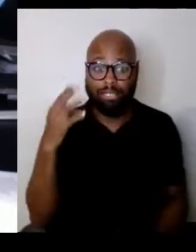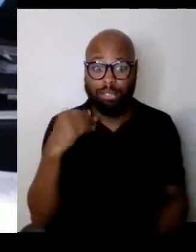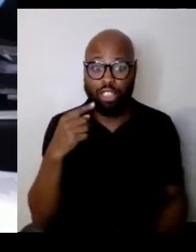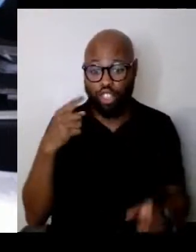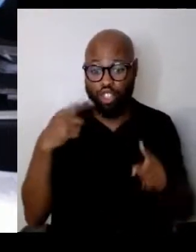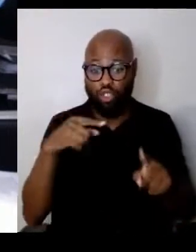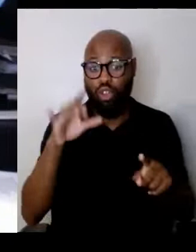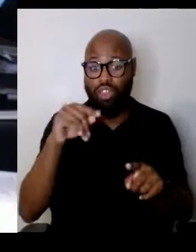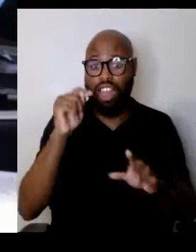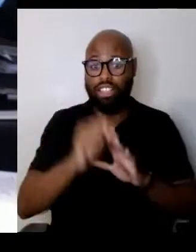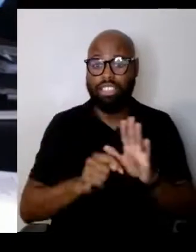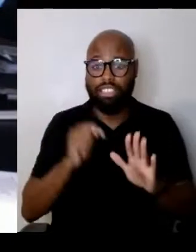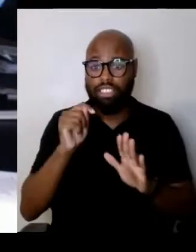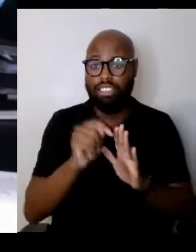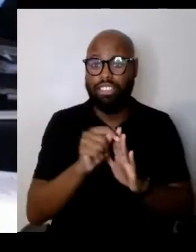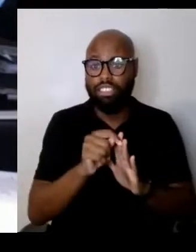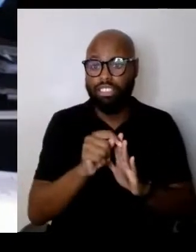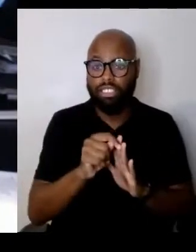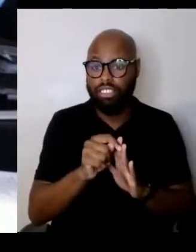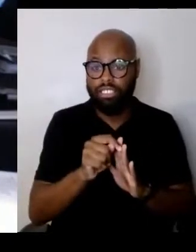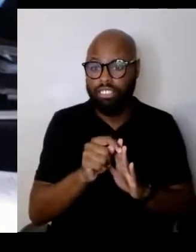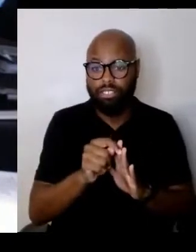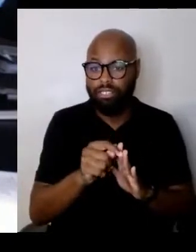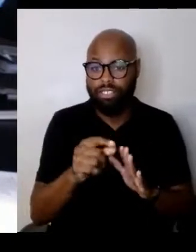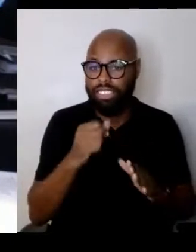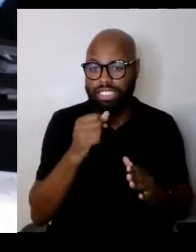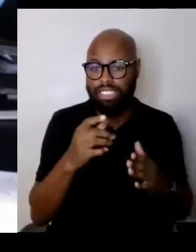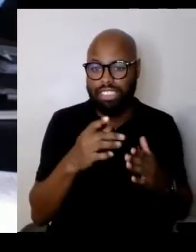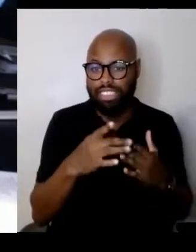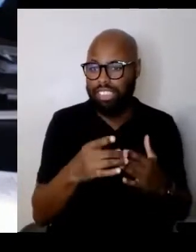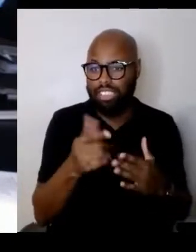didn't lead to any difficult consequences